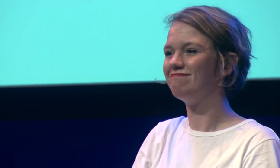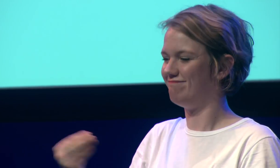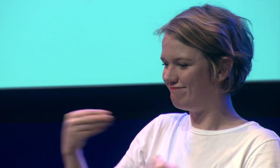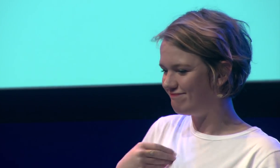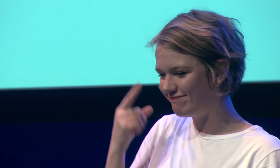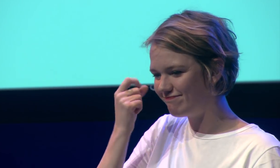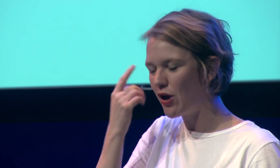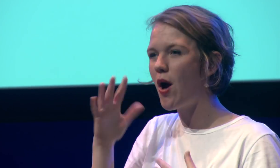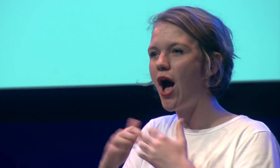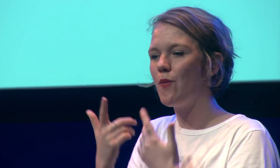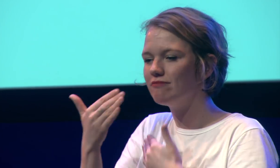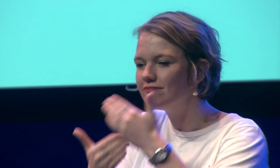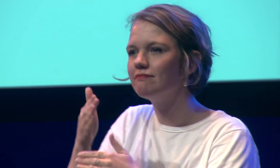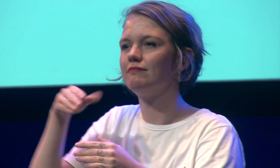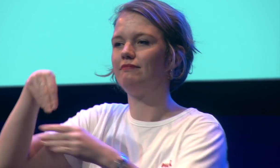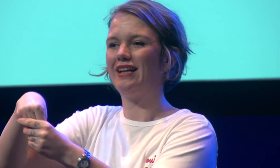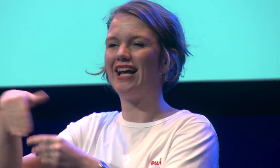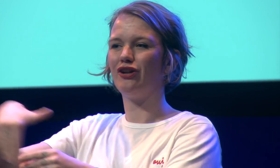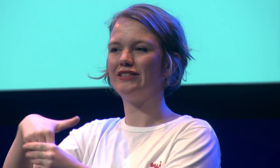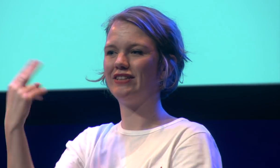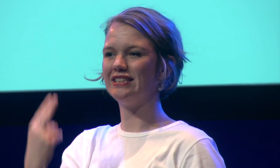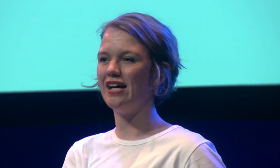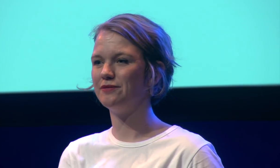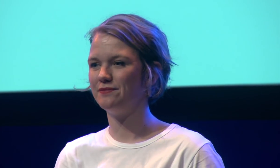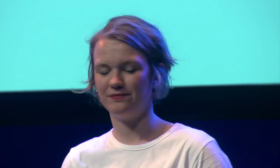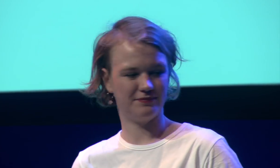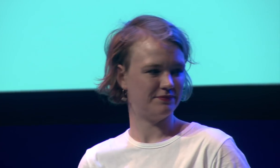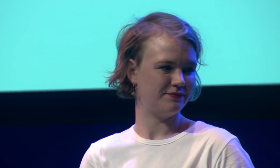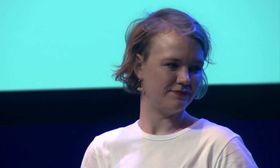well if you make sure that everybody participates if we know where the